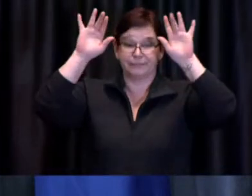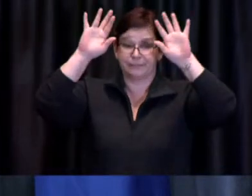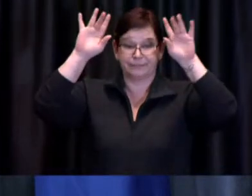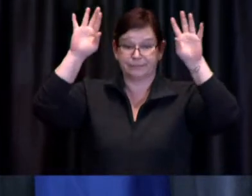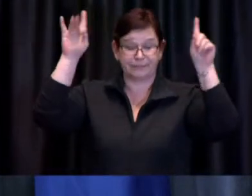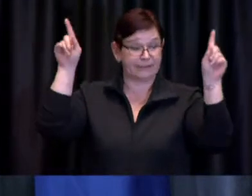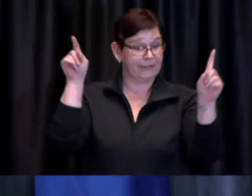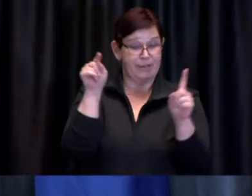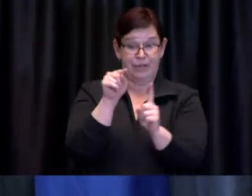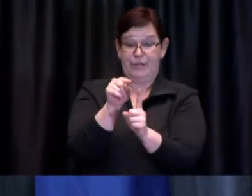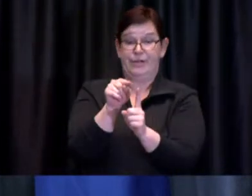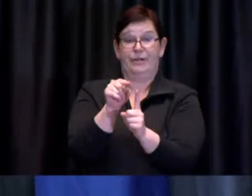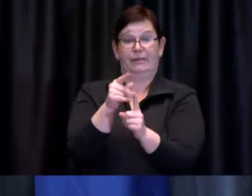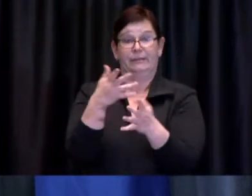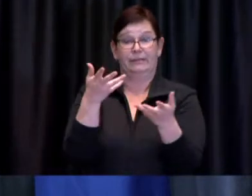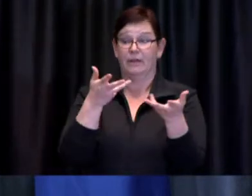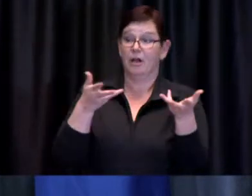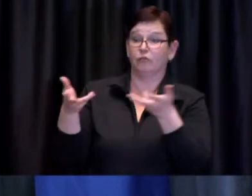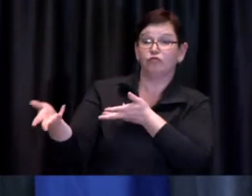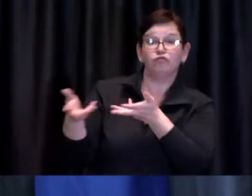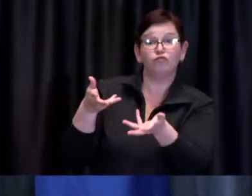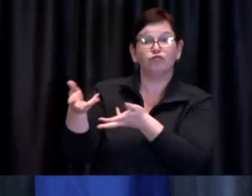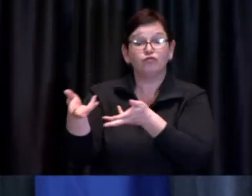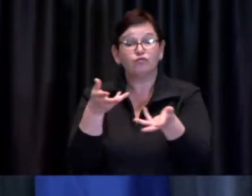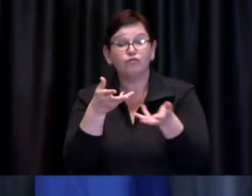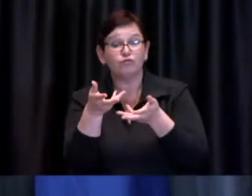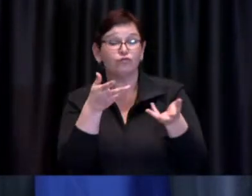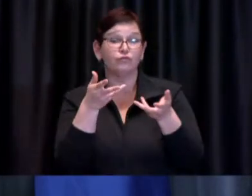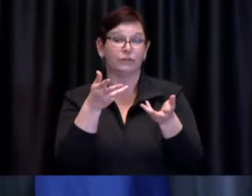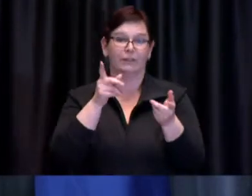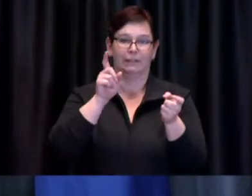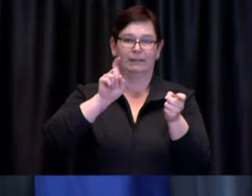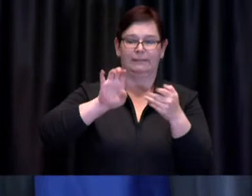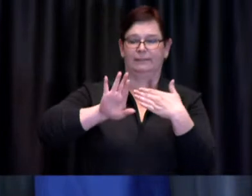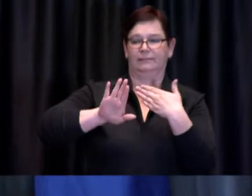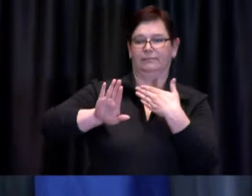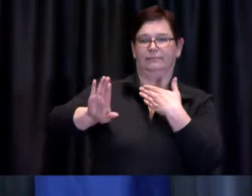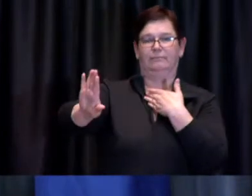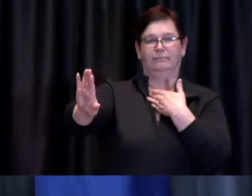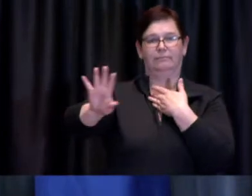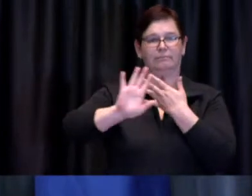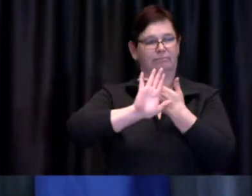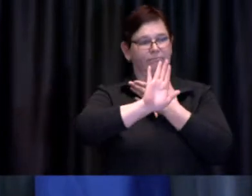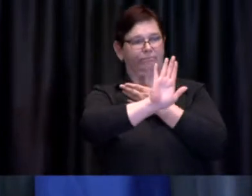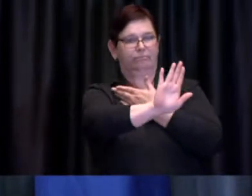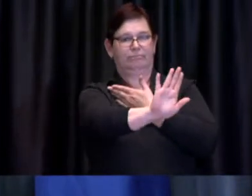interactions especially close ones in order to bring that transmission down and we will rely